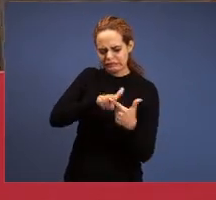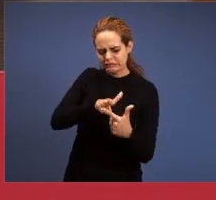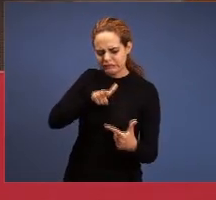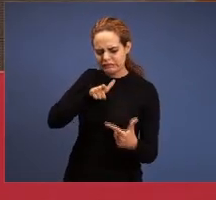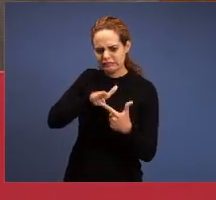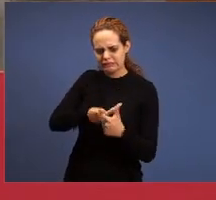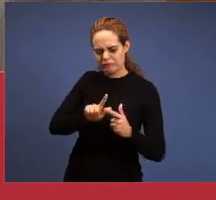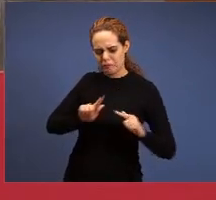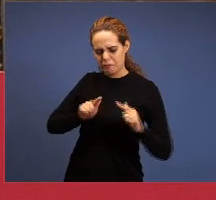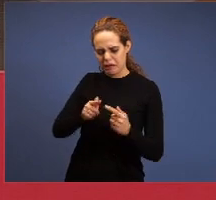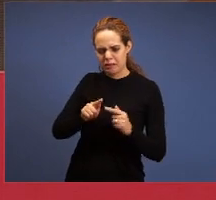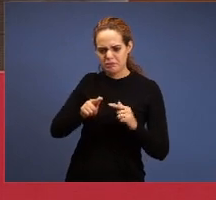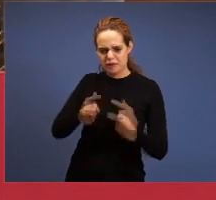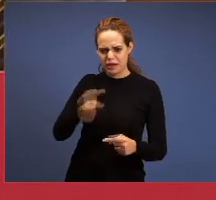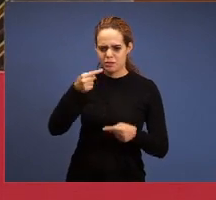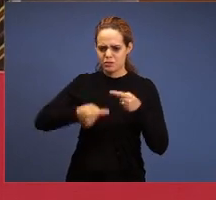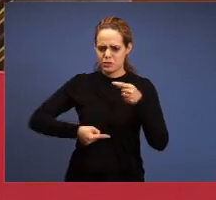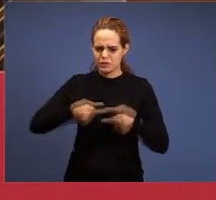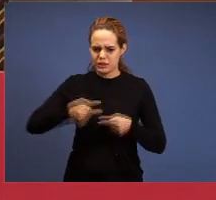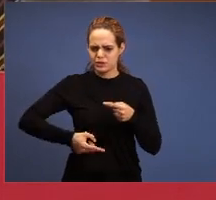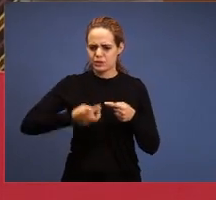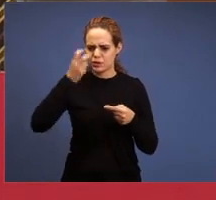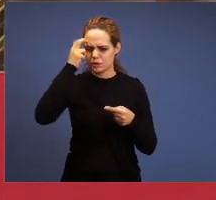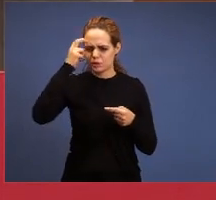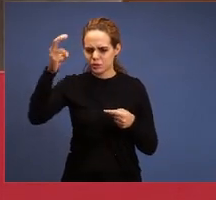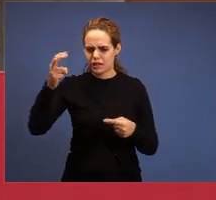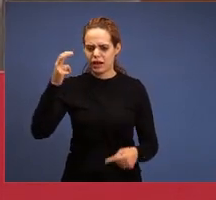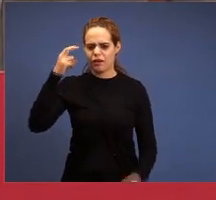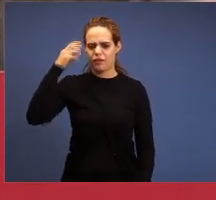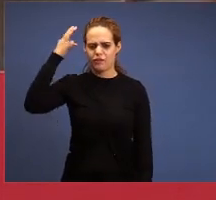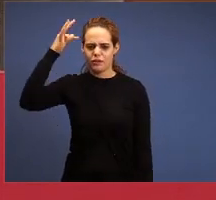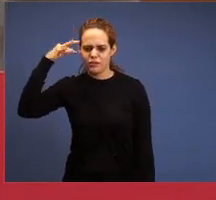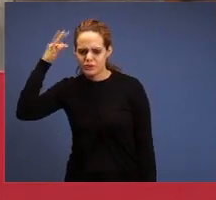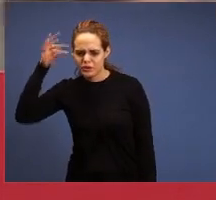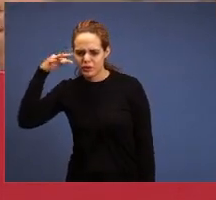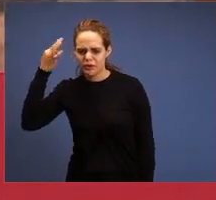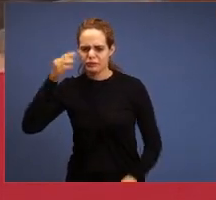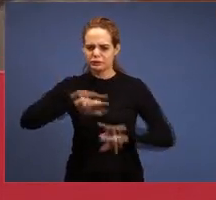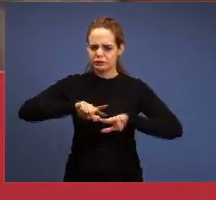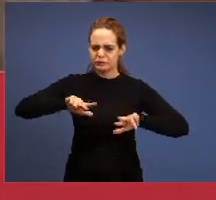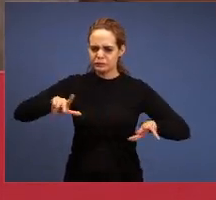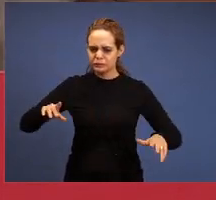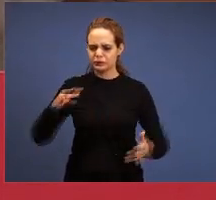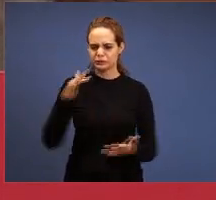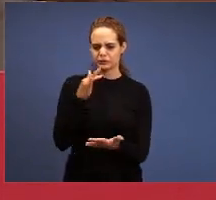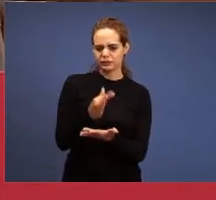cultural, philosophical, theological, everything up here